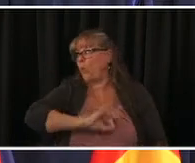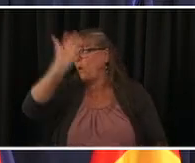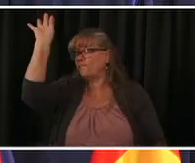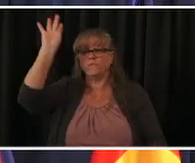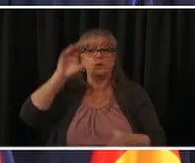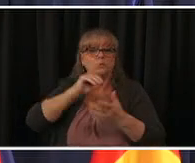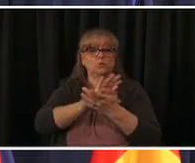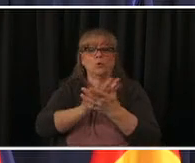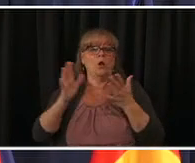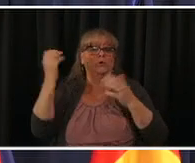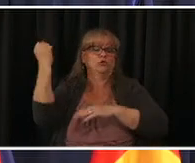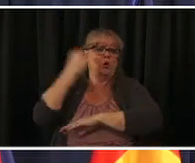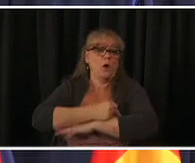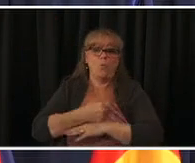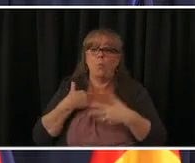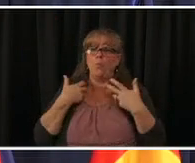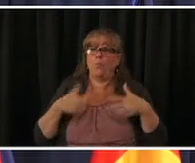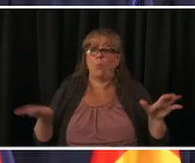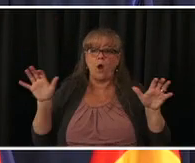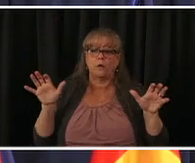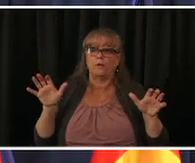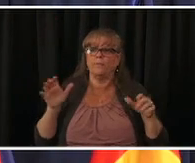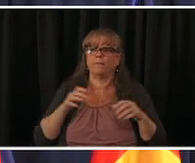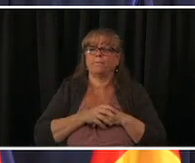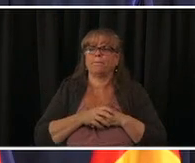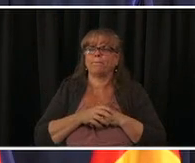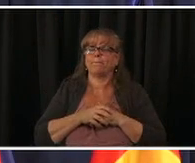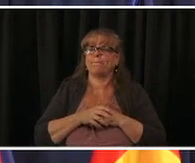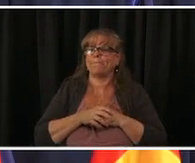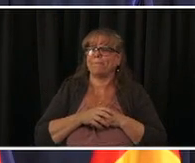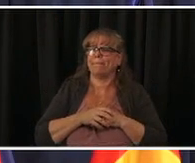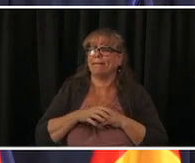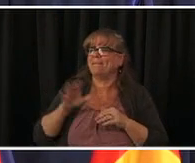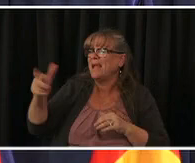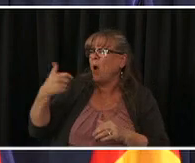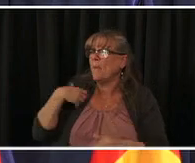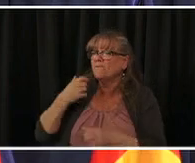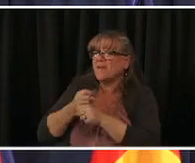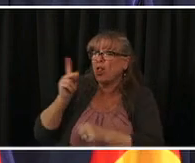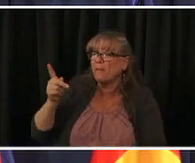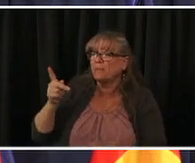uh yes i did governor uh about your buses that are going around uh i heard you said there were